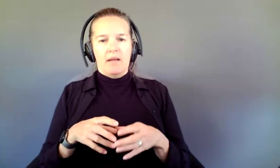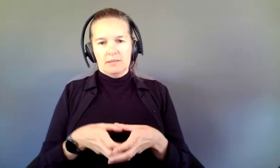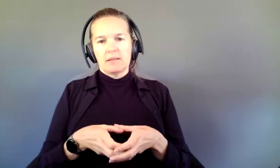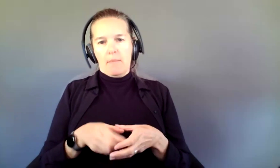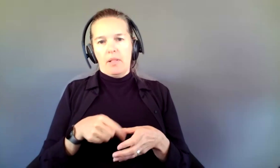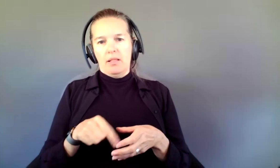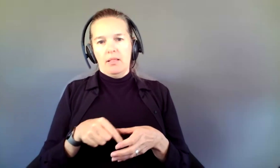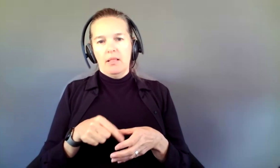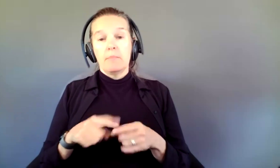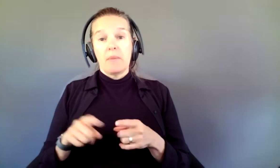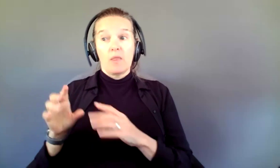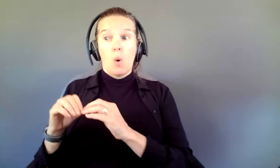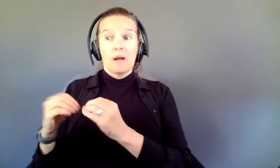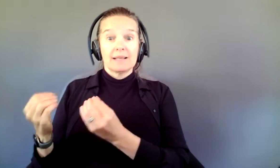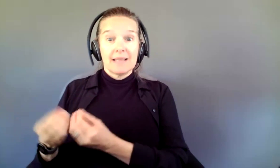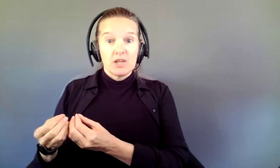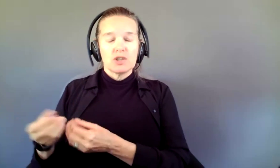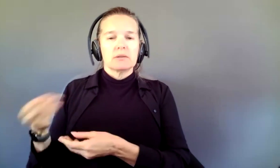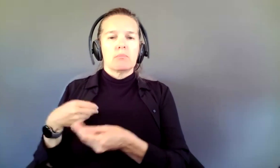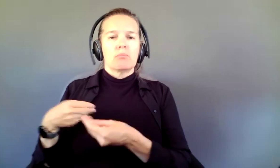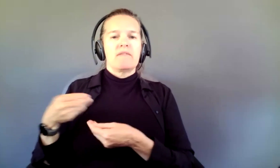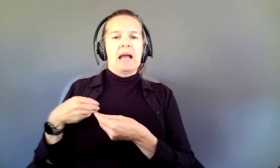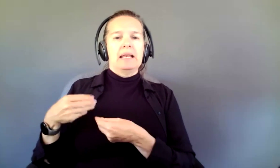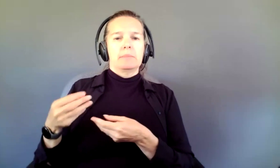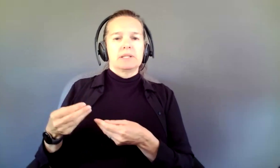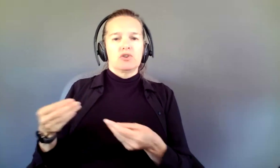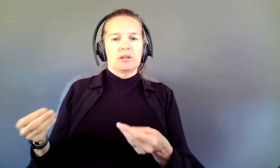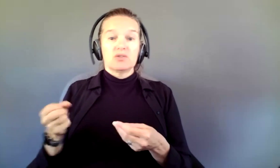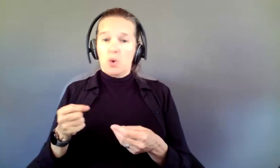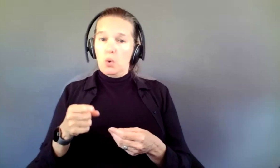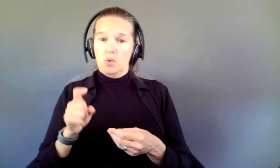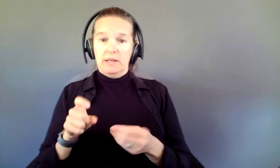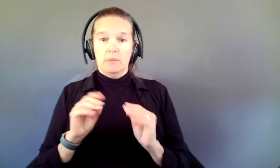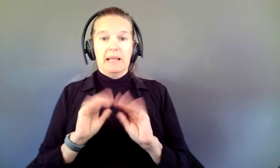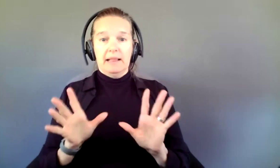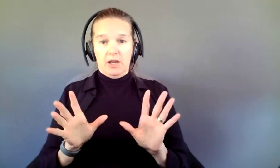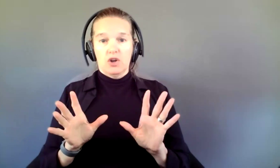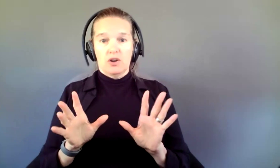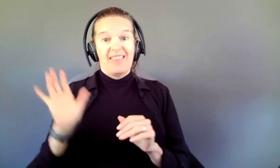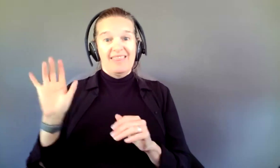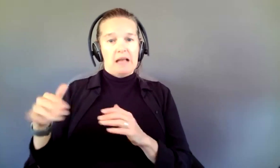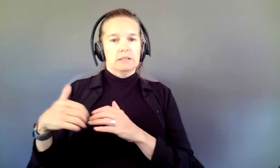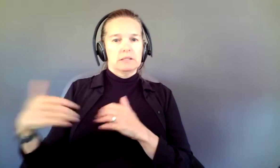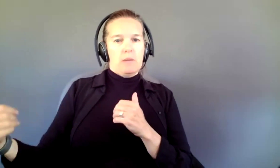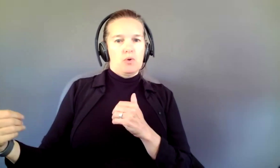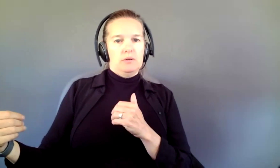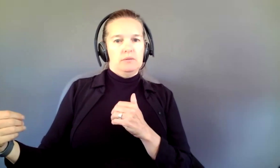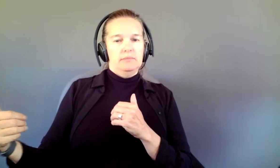is providing those materials. And you need to be clear about how that is separate. You can't